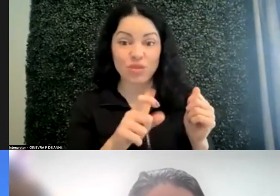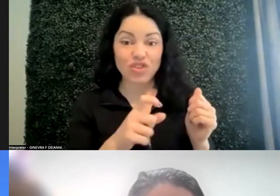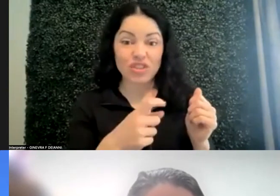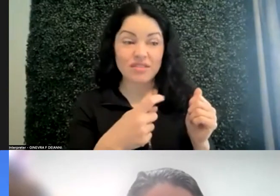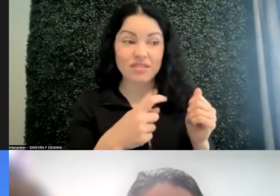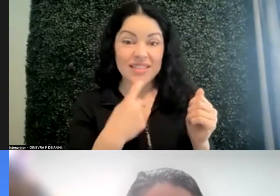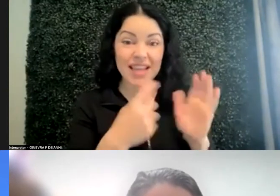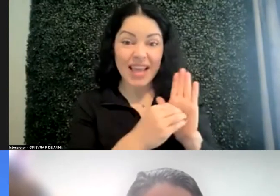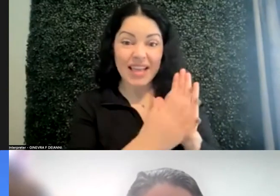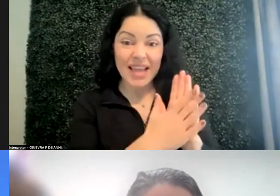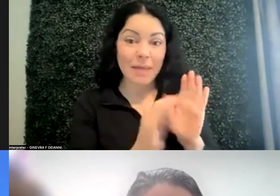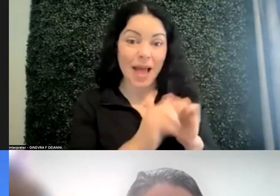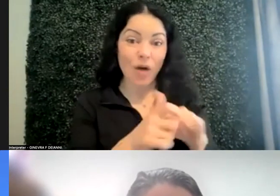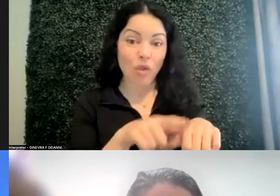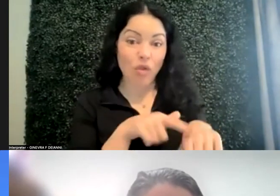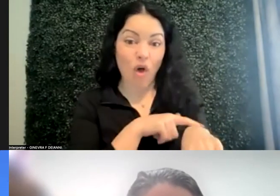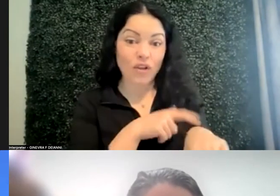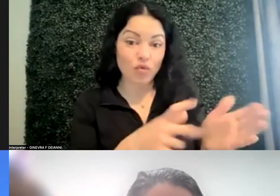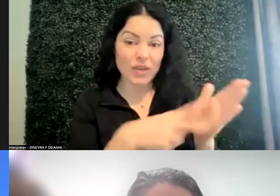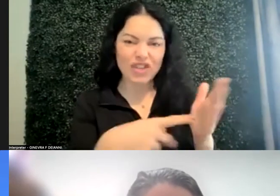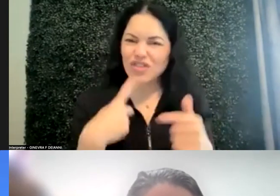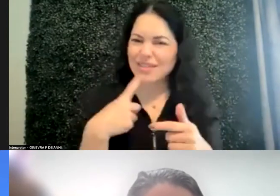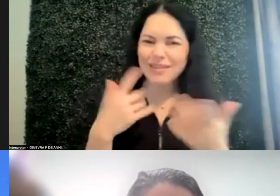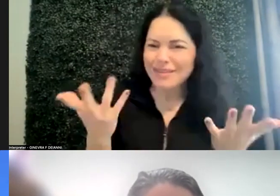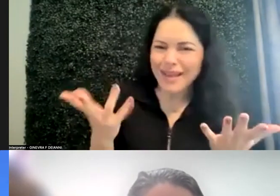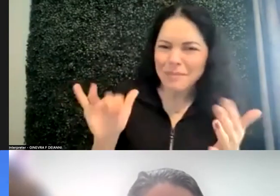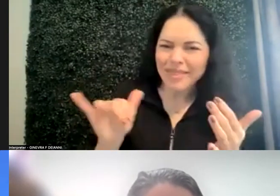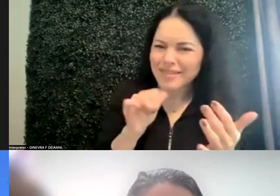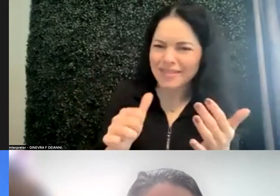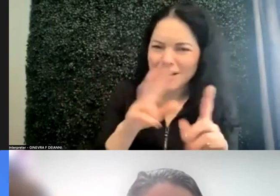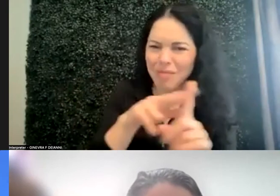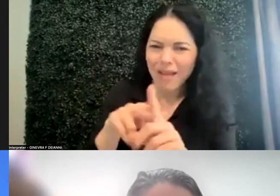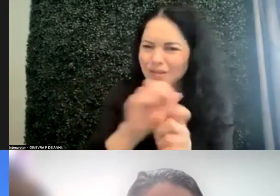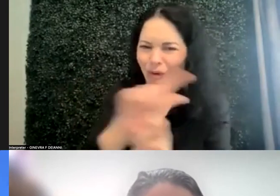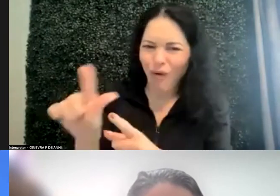So maybe thinking about putting that range